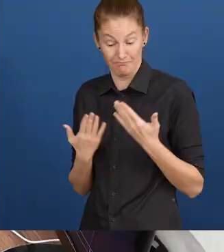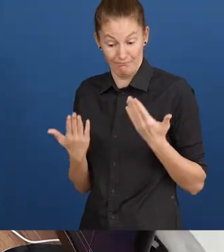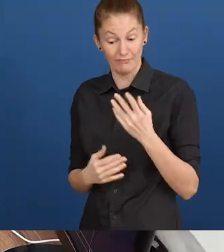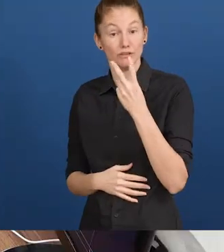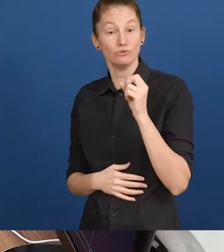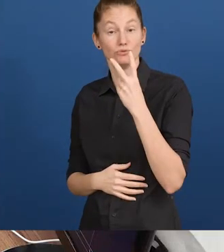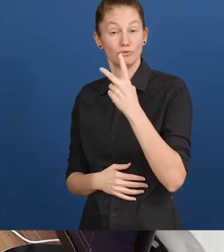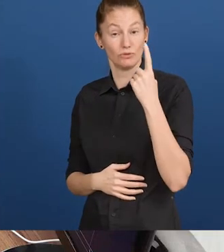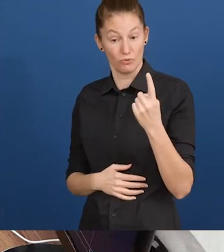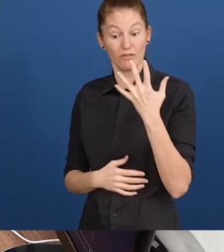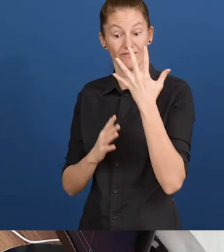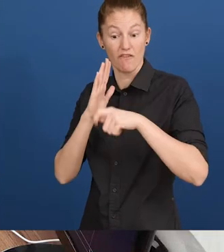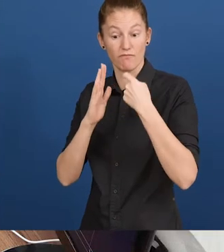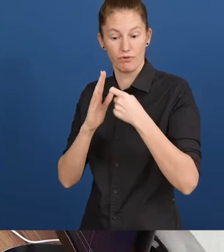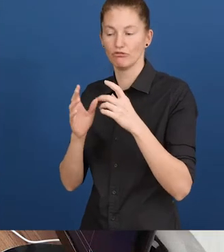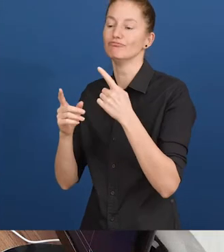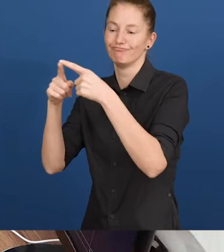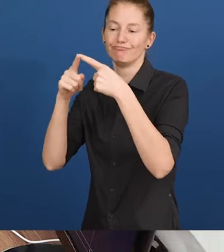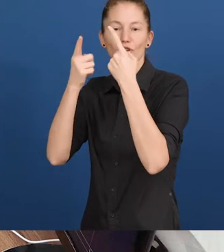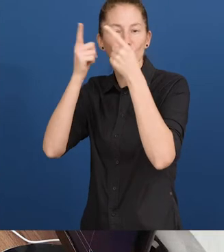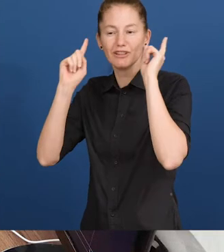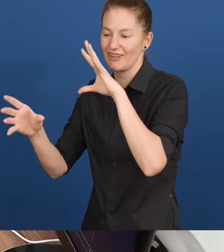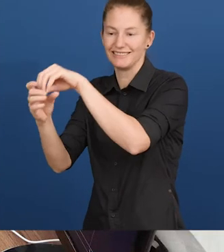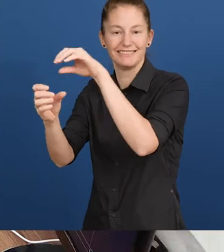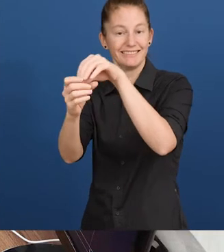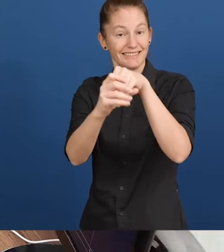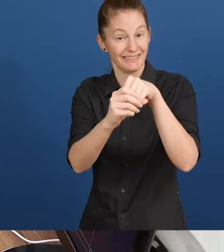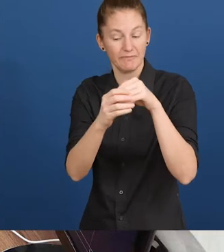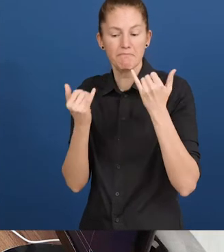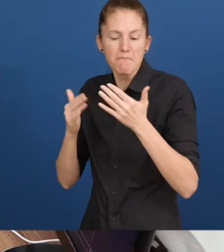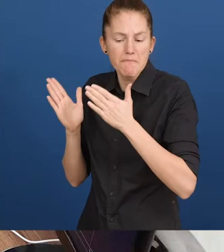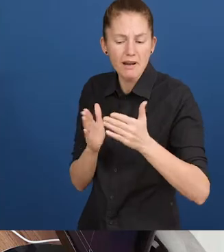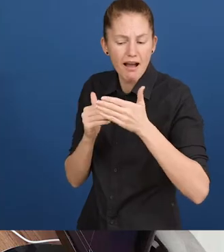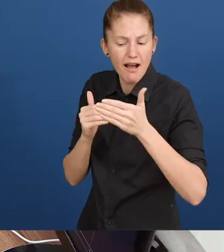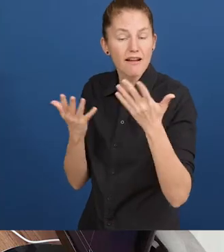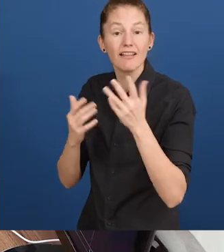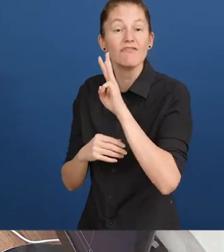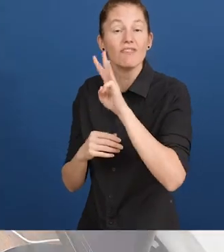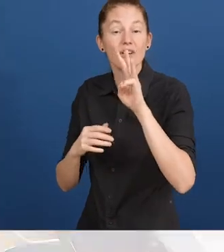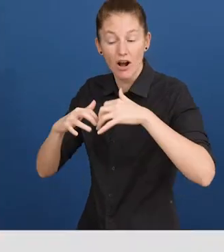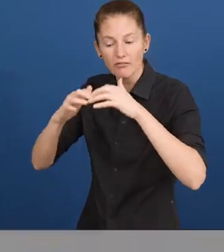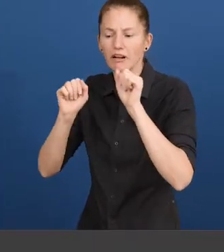at other universities in 2021 and a plan for an online self-study.